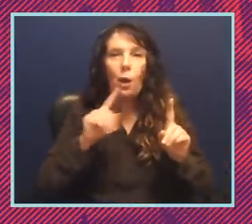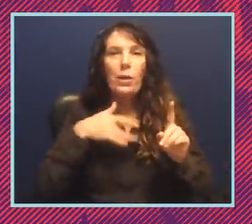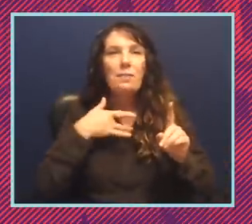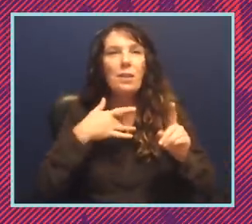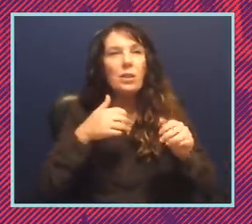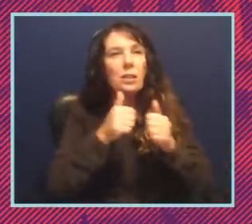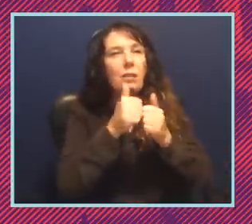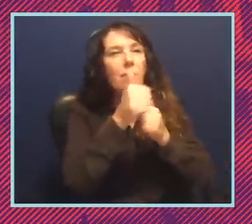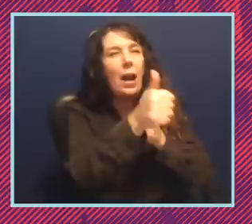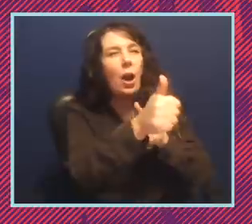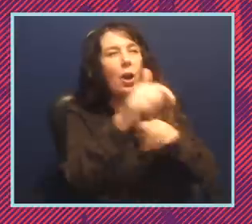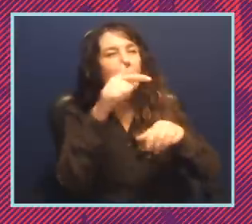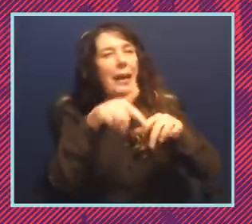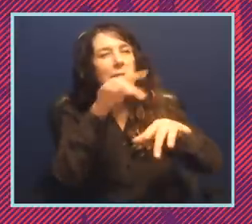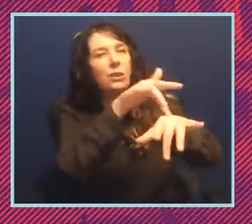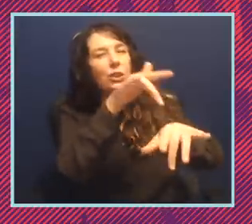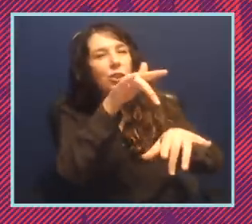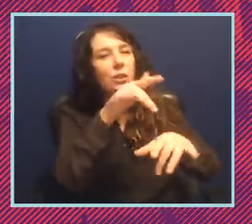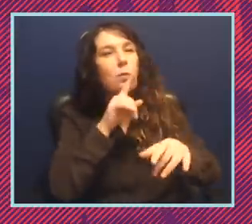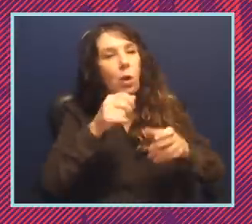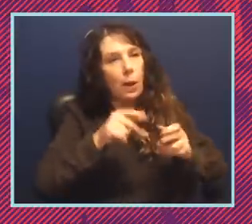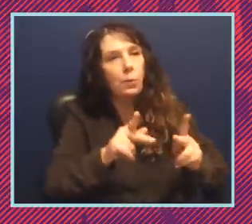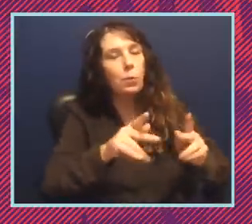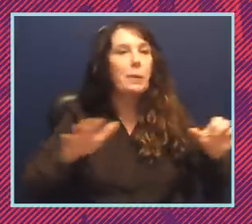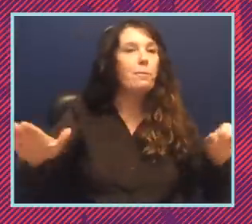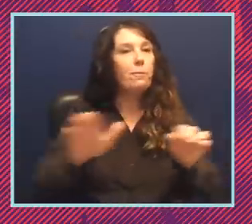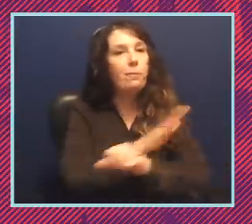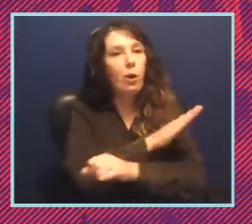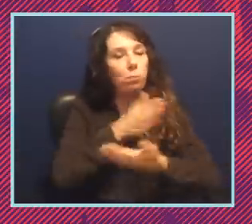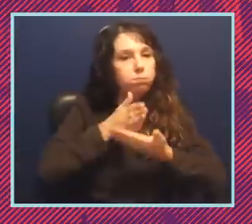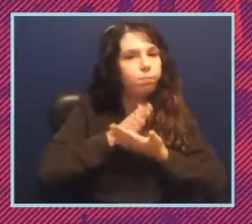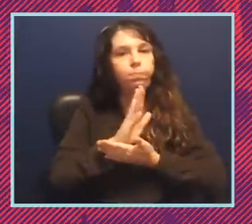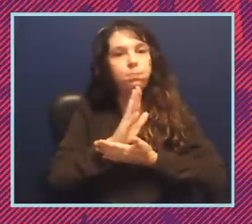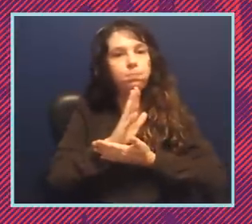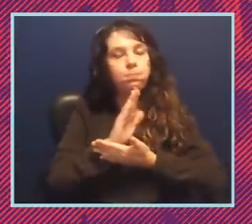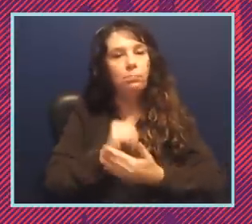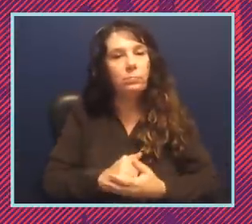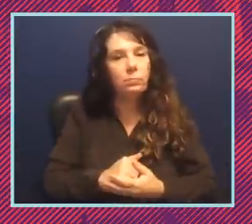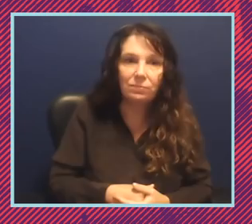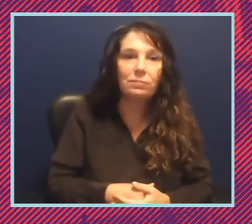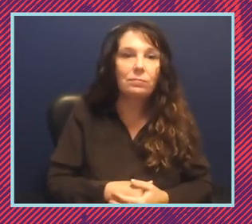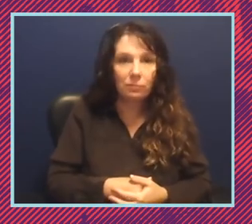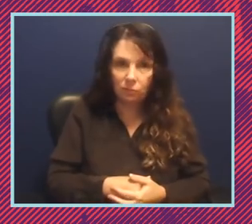um the real opportunity to be full citizens and uh you know country we've been in for 10